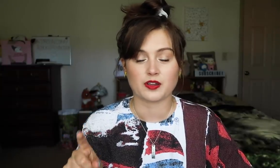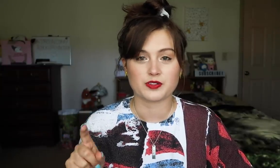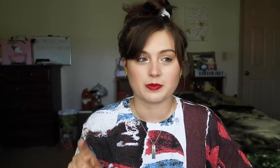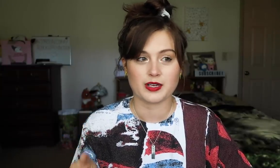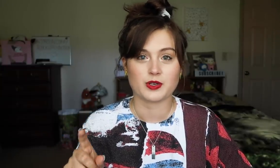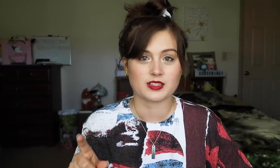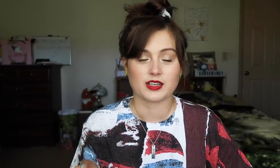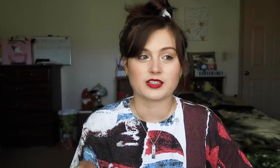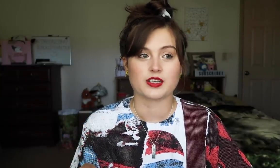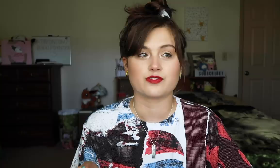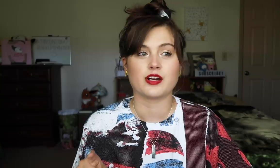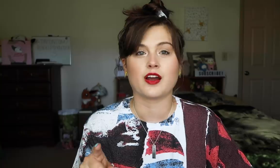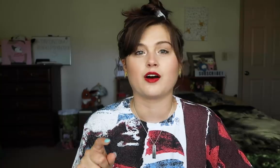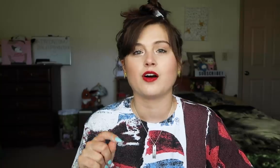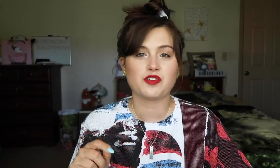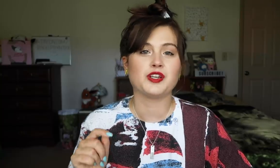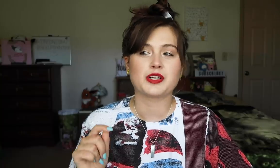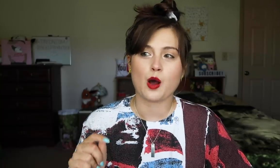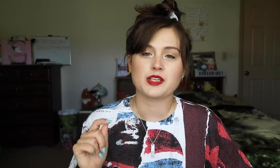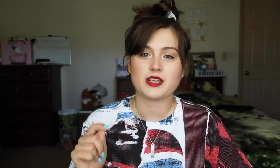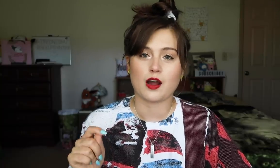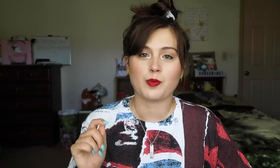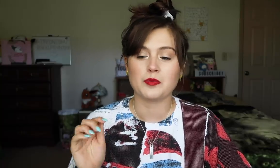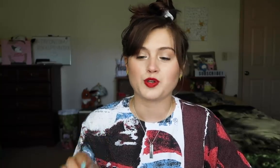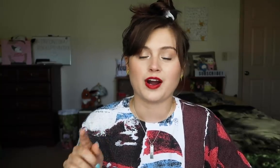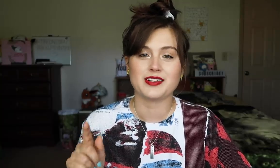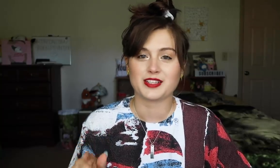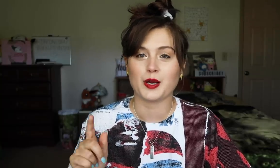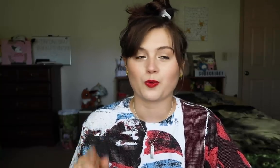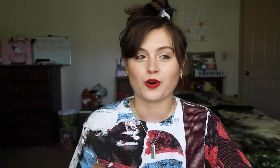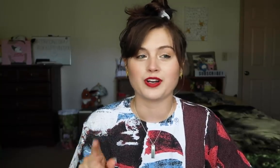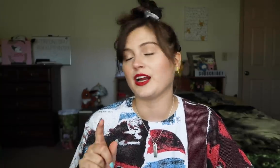but those are the main ones that I can think of right now. If there comes a time when I'm trying to say a word